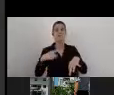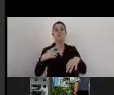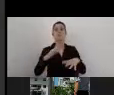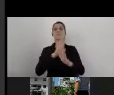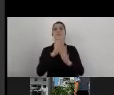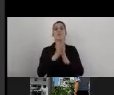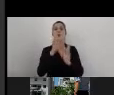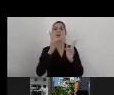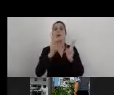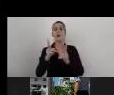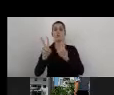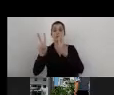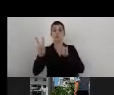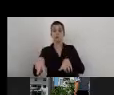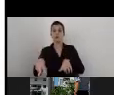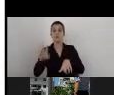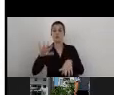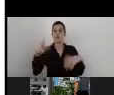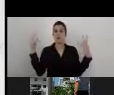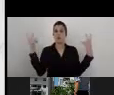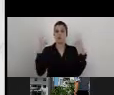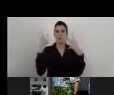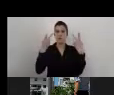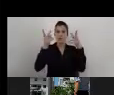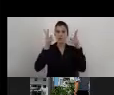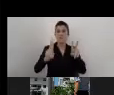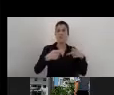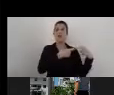Also, of course, to enable organizations.